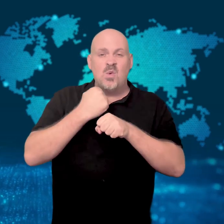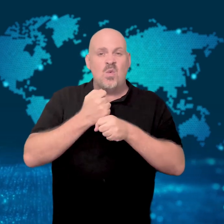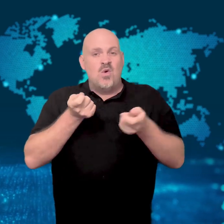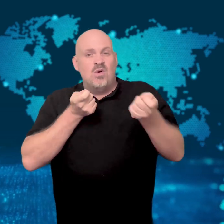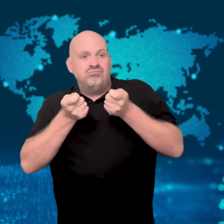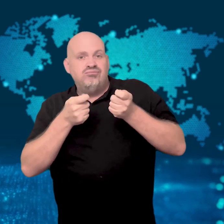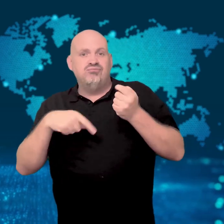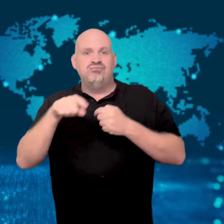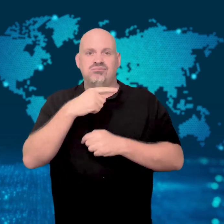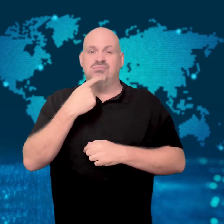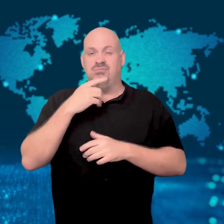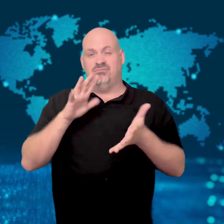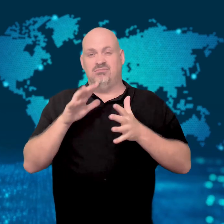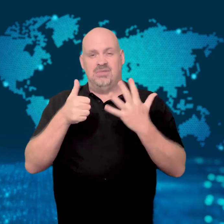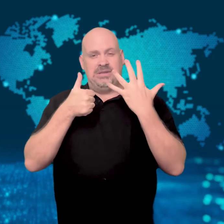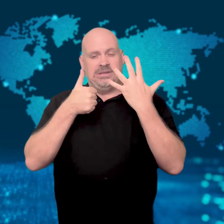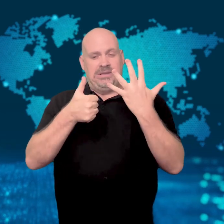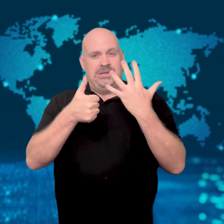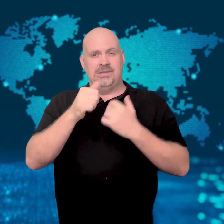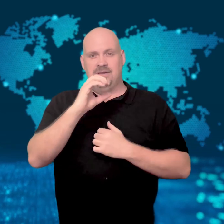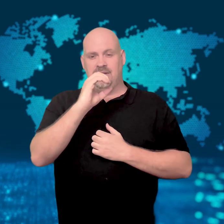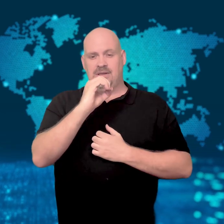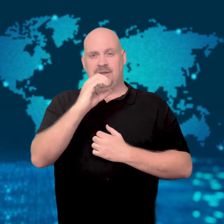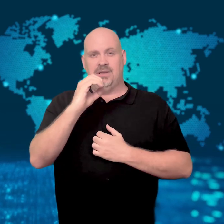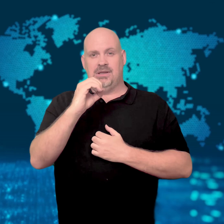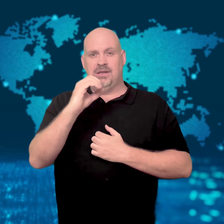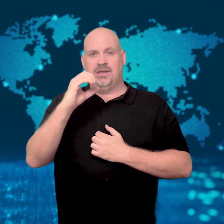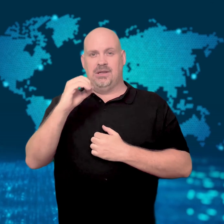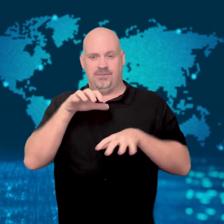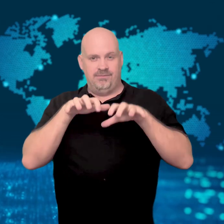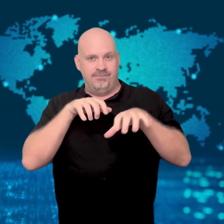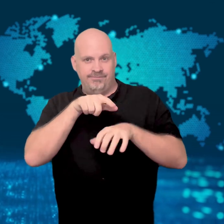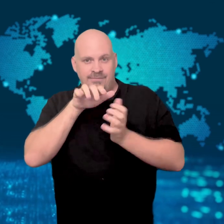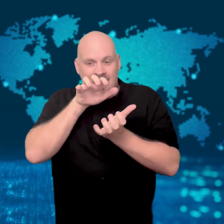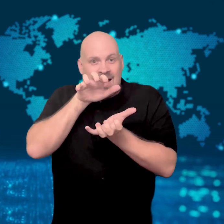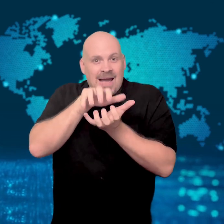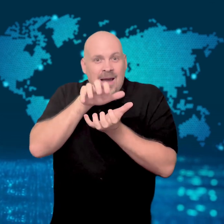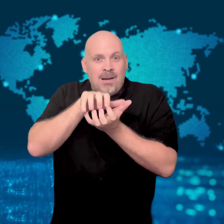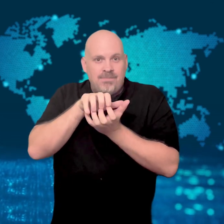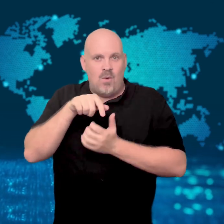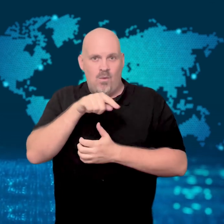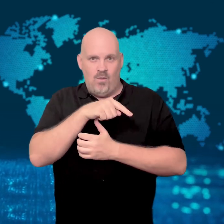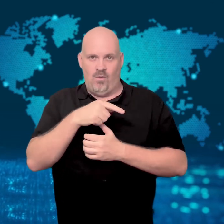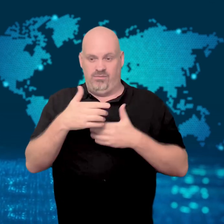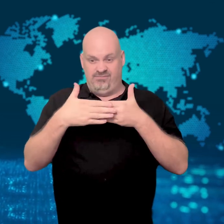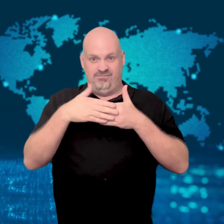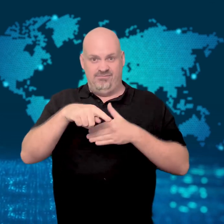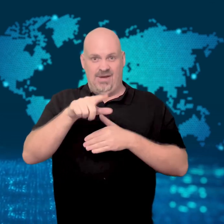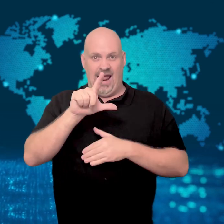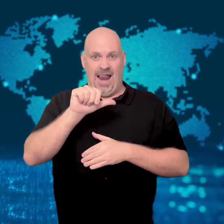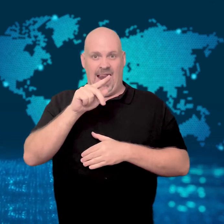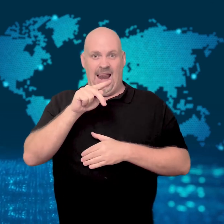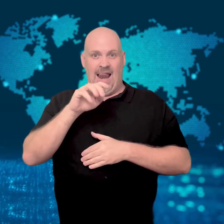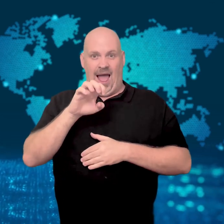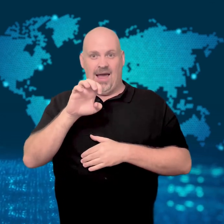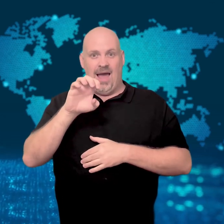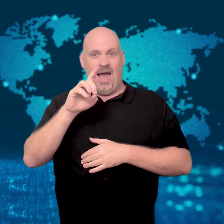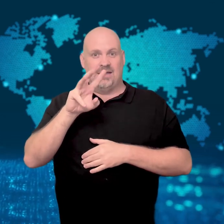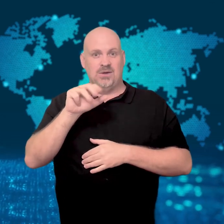According to authorities, there are around 6,000 hippopotamus roaming